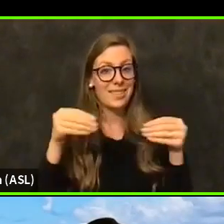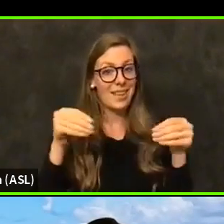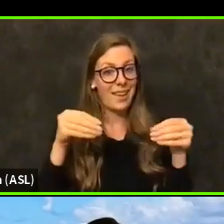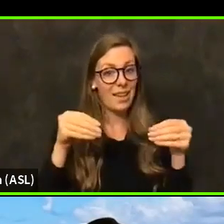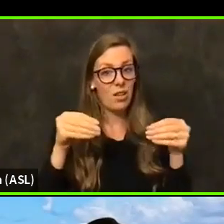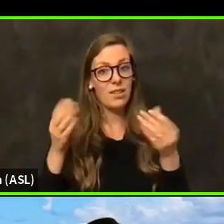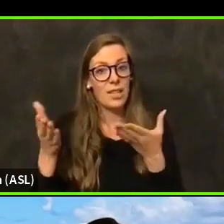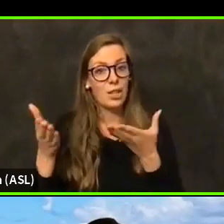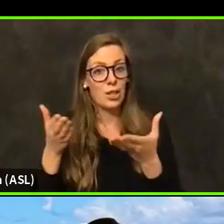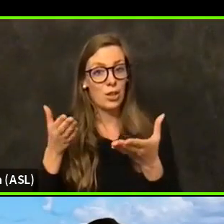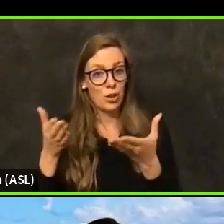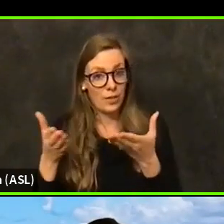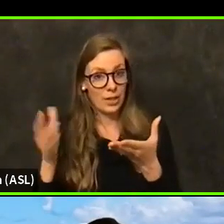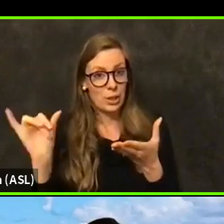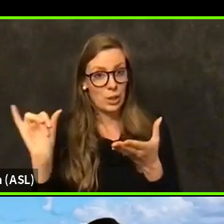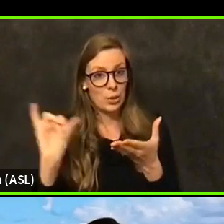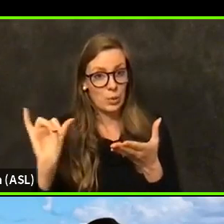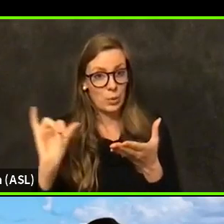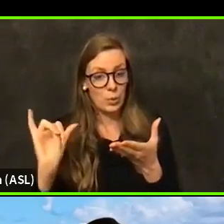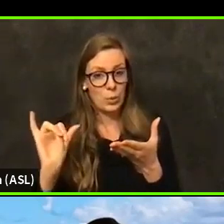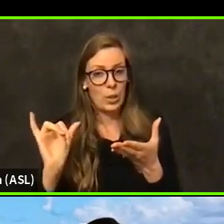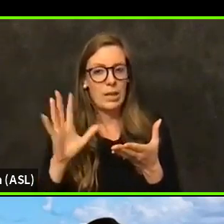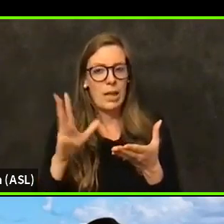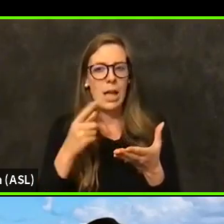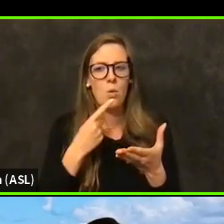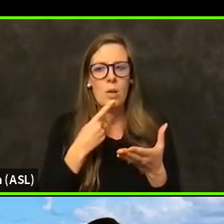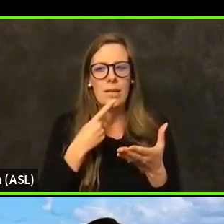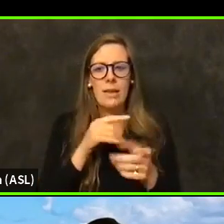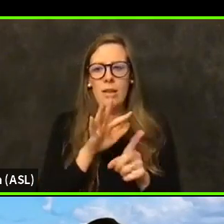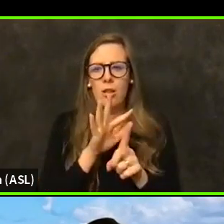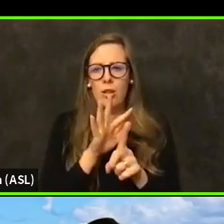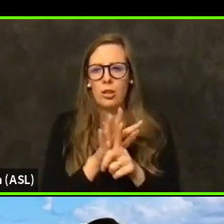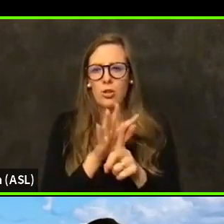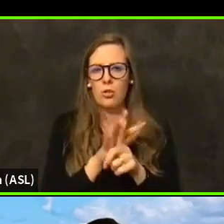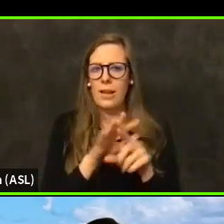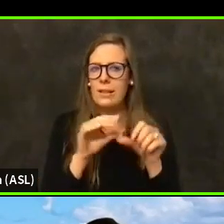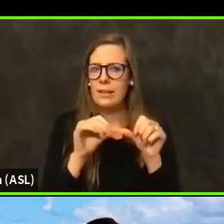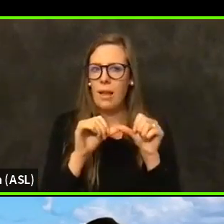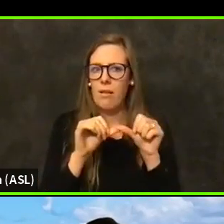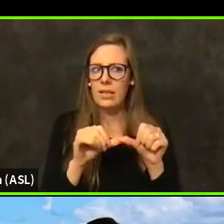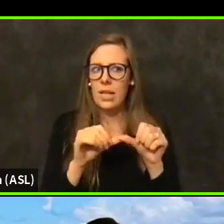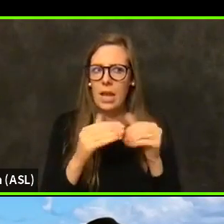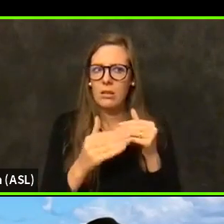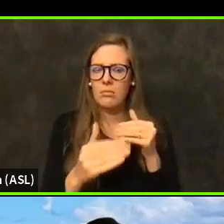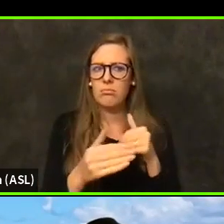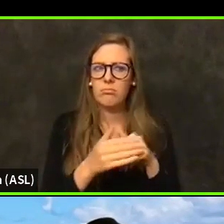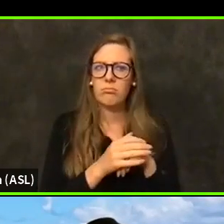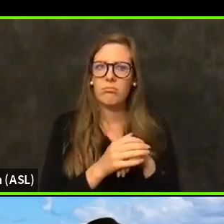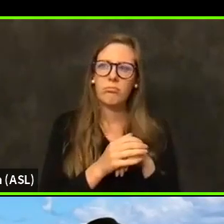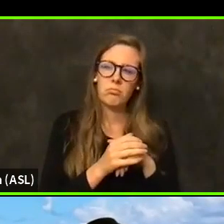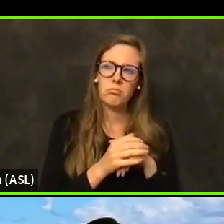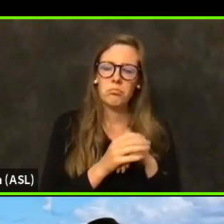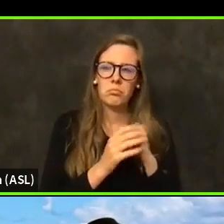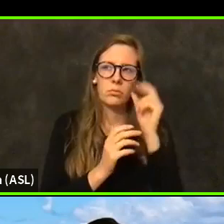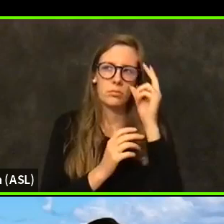And I would say the trends have stayed, have stayed.